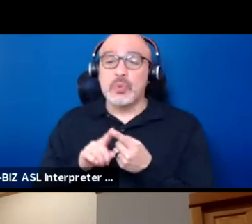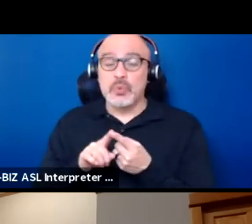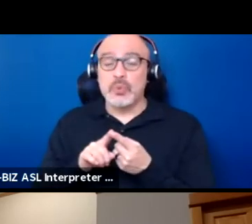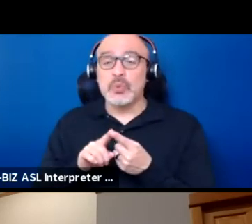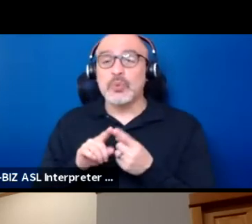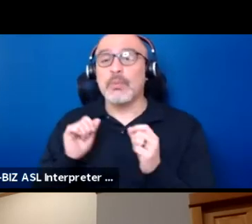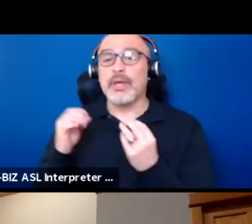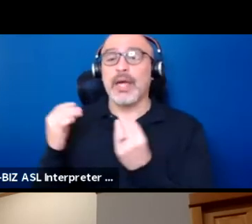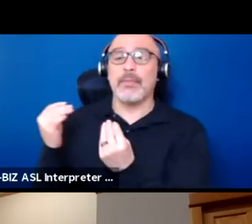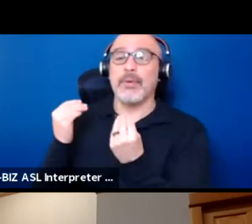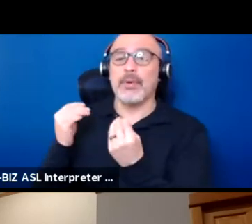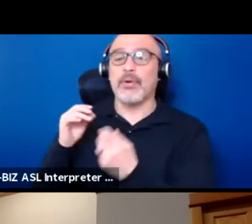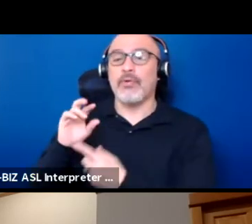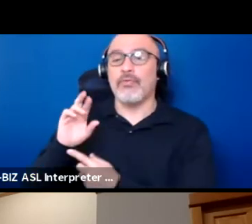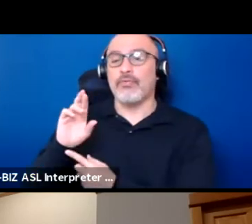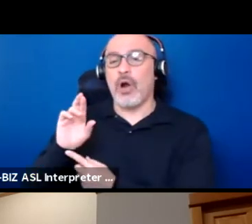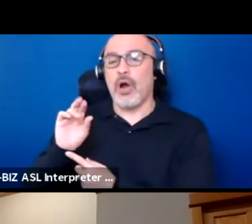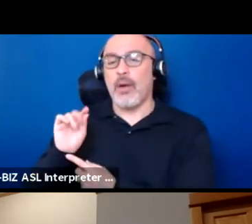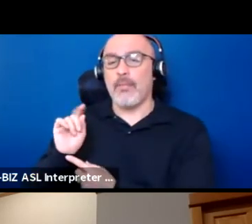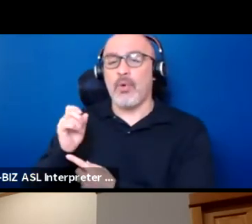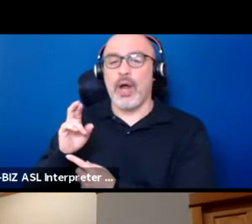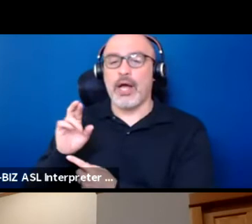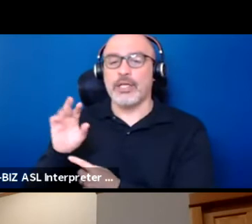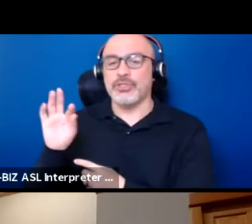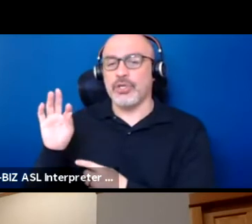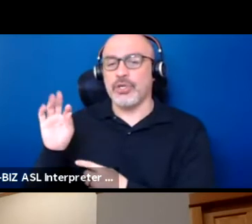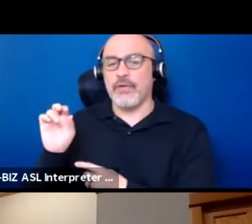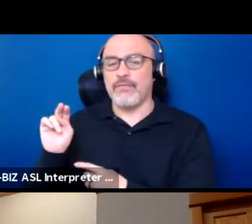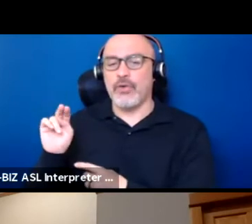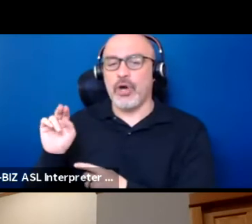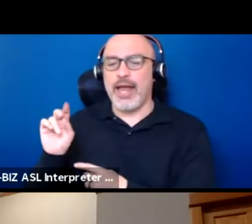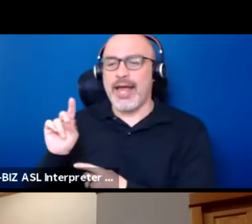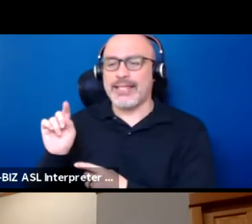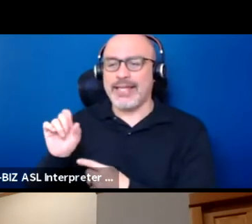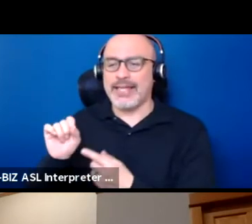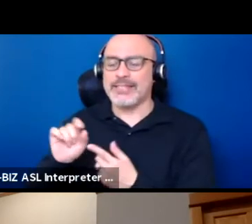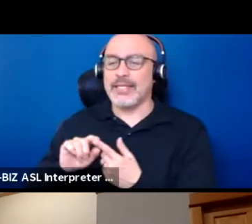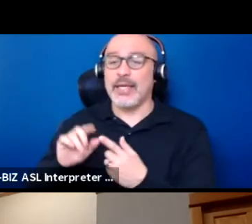by Roger Fernandez and Fern who are in this panel as well.